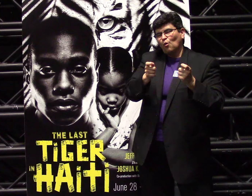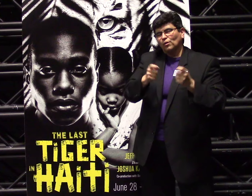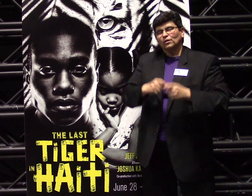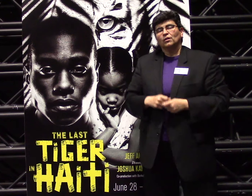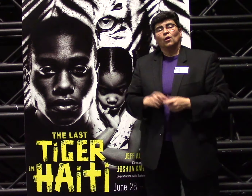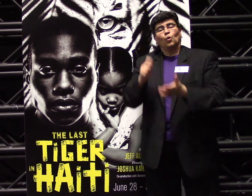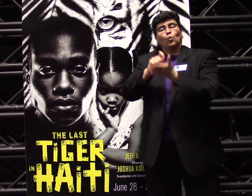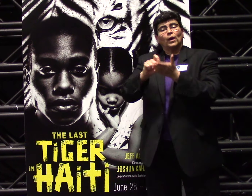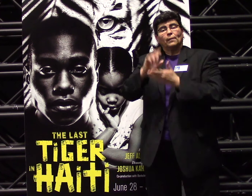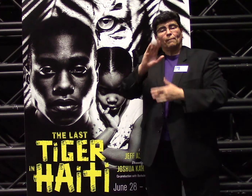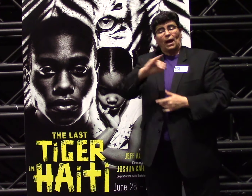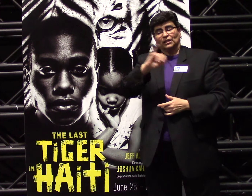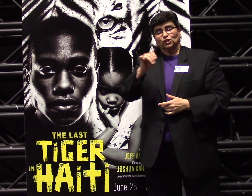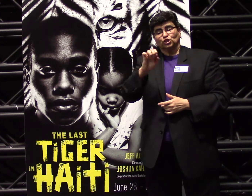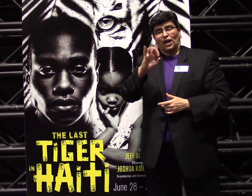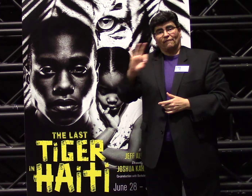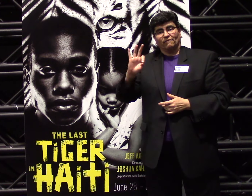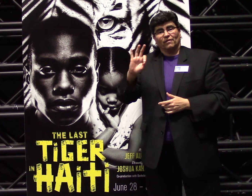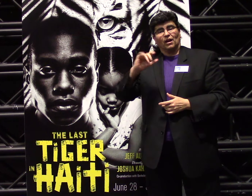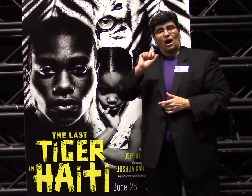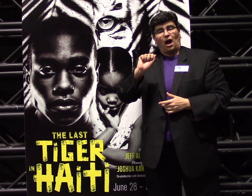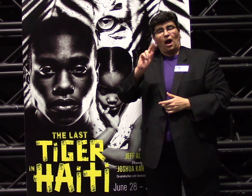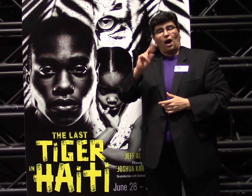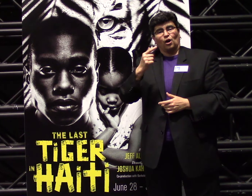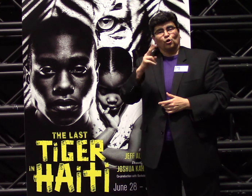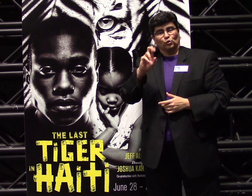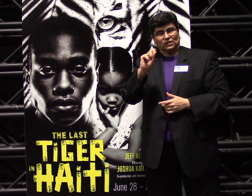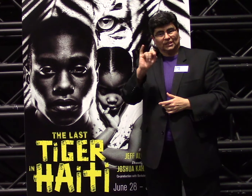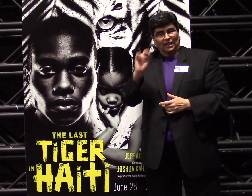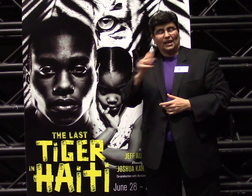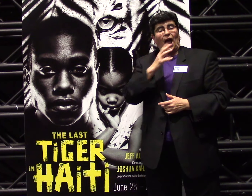Written by Jeff Augustin